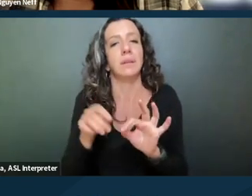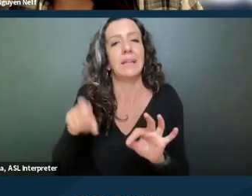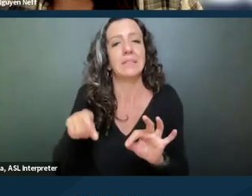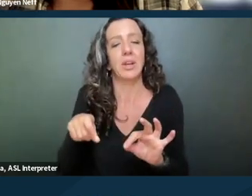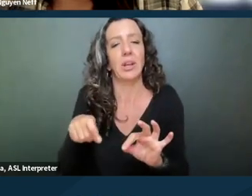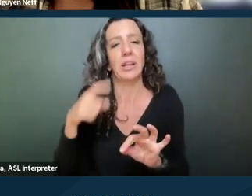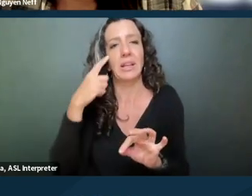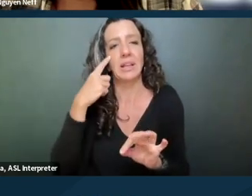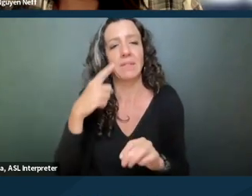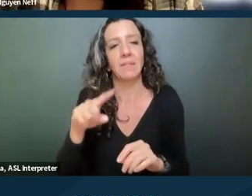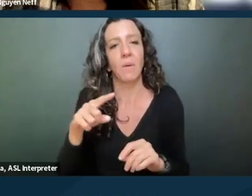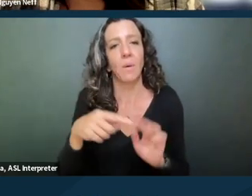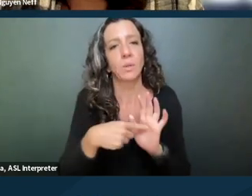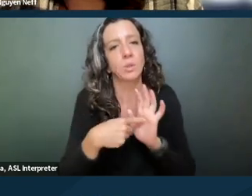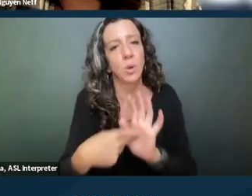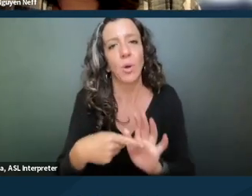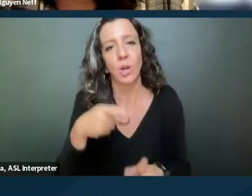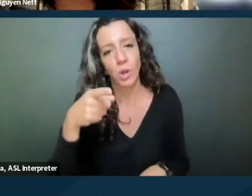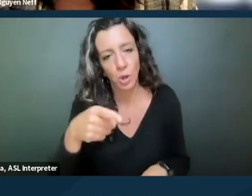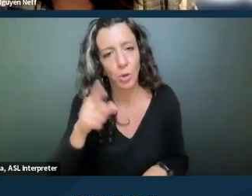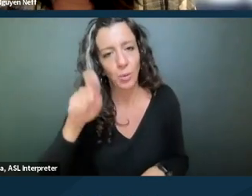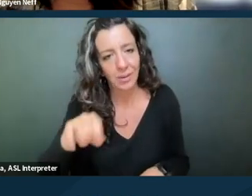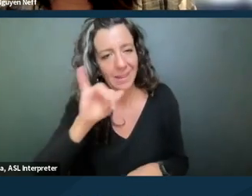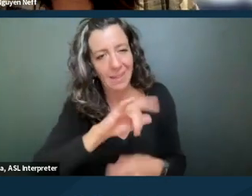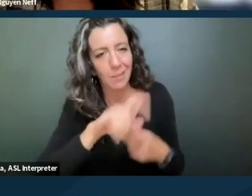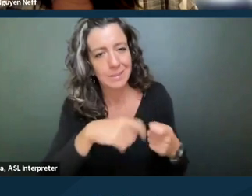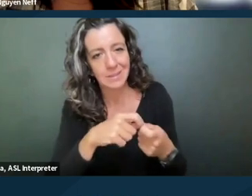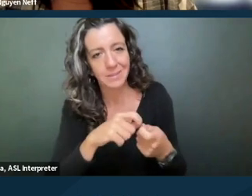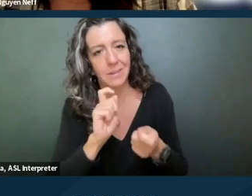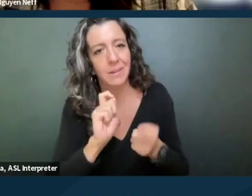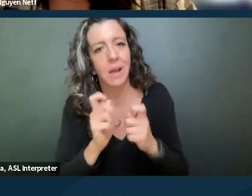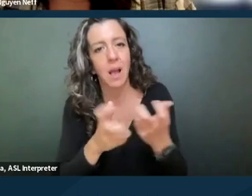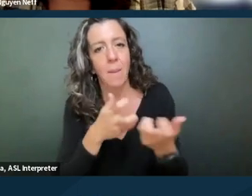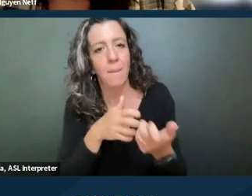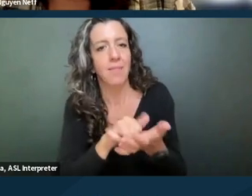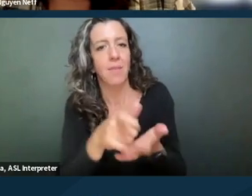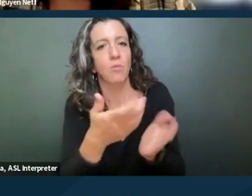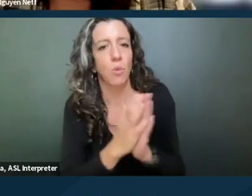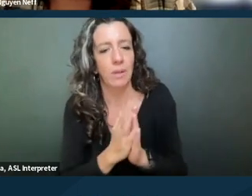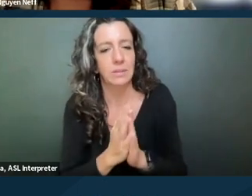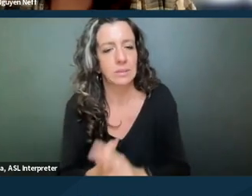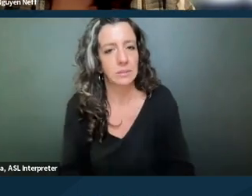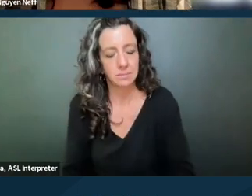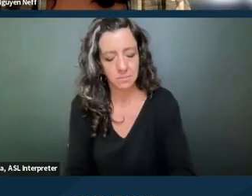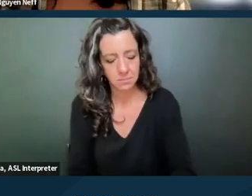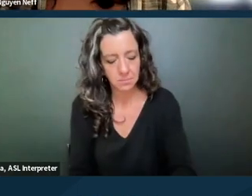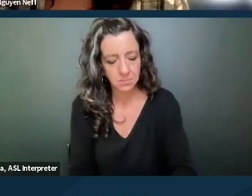to show that you need the accommodation, right? So if you, you know,